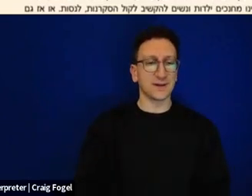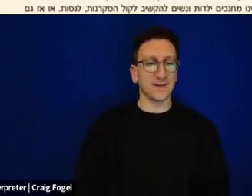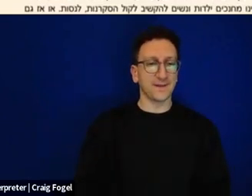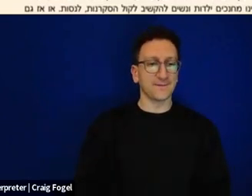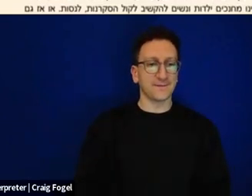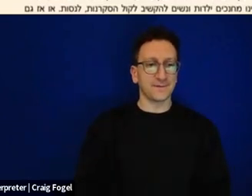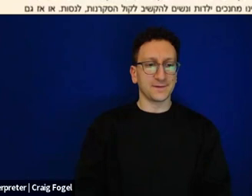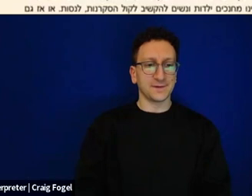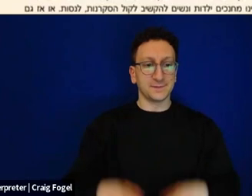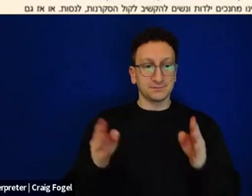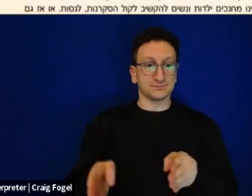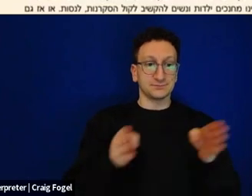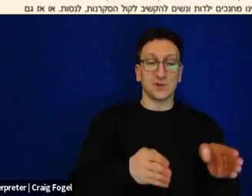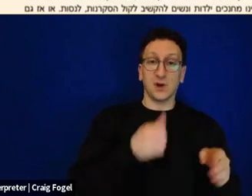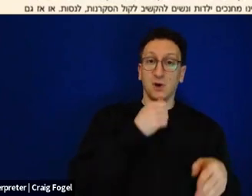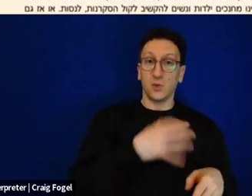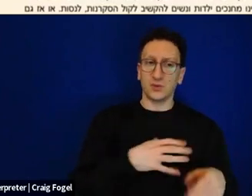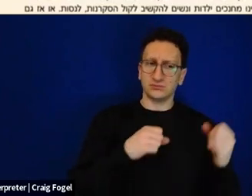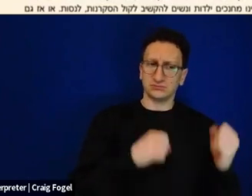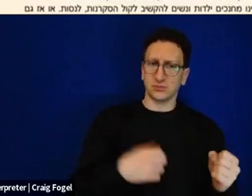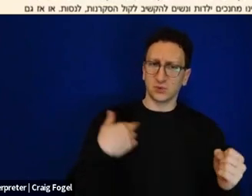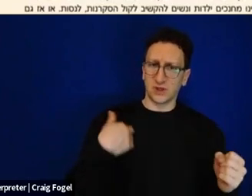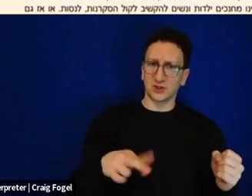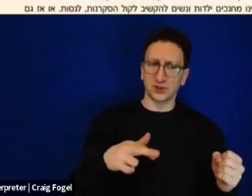He also drew a religious woman, but someone who's mobile in her